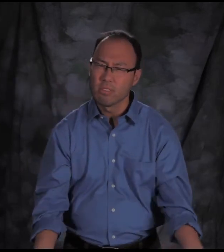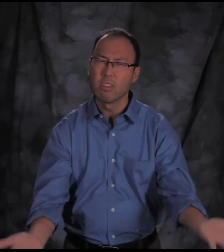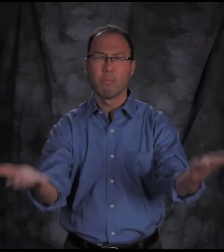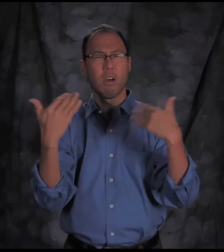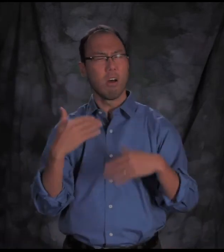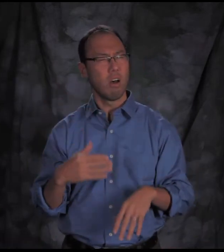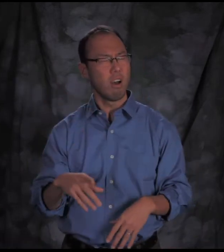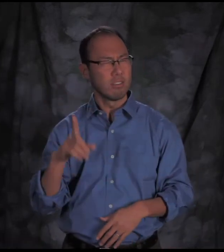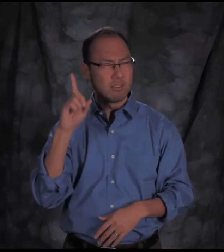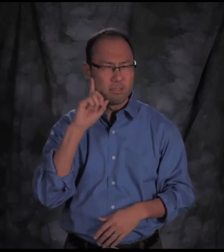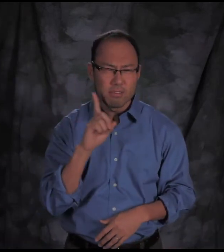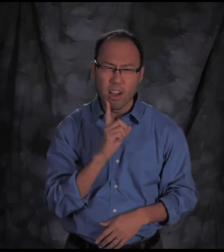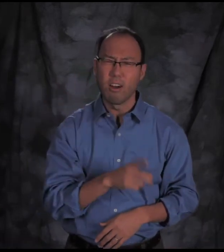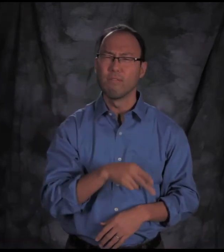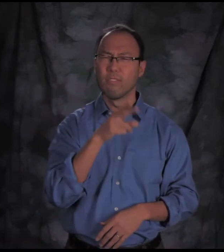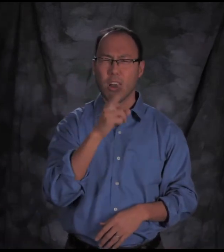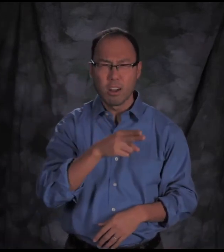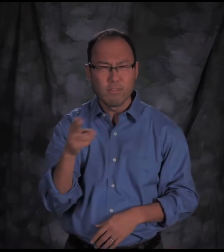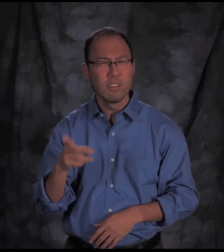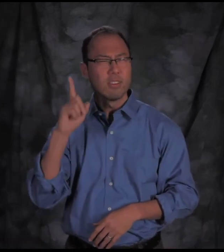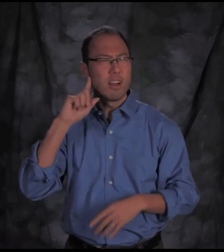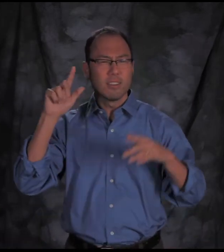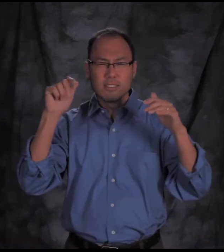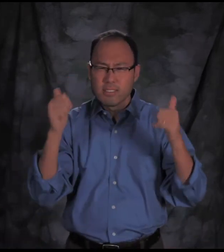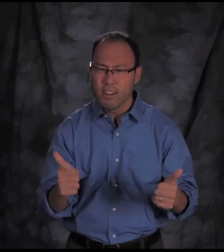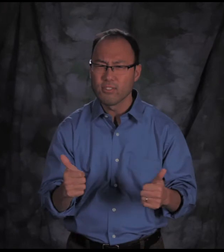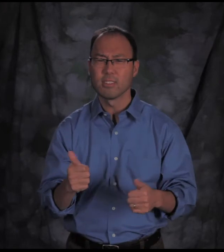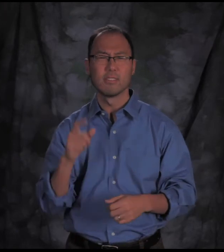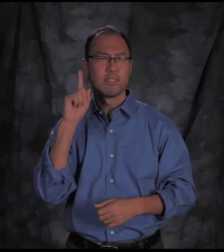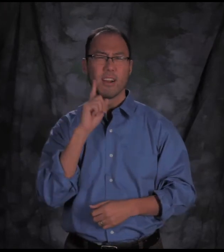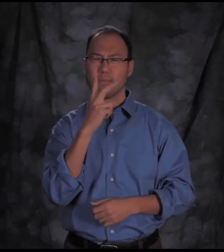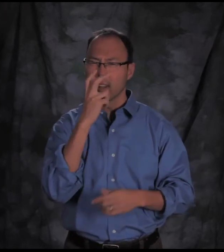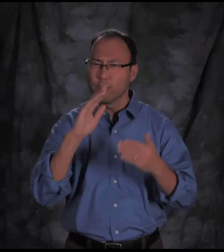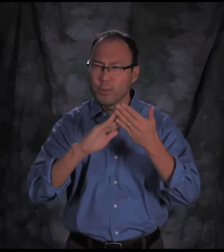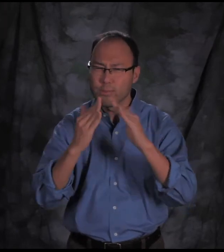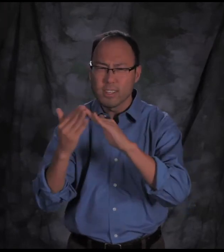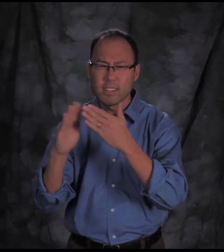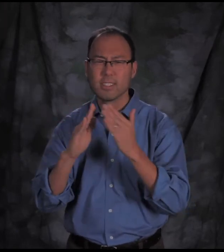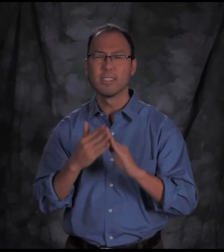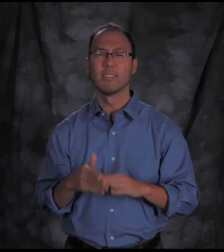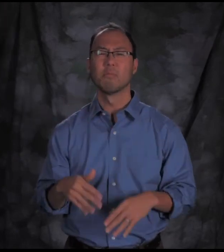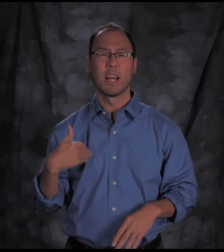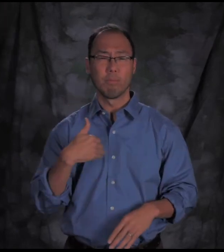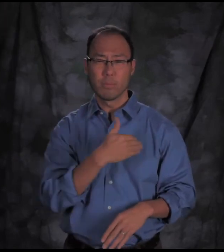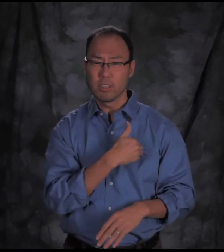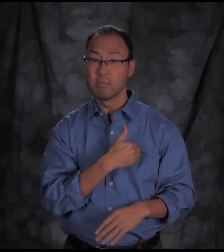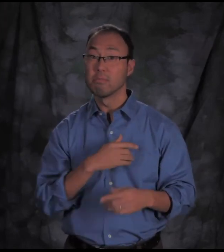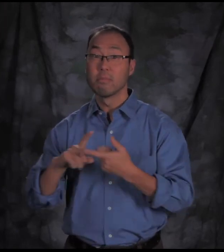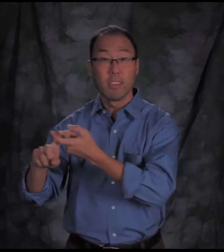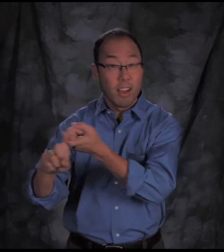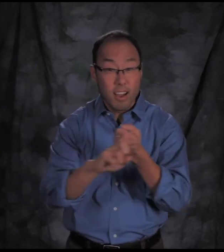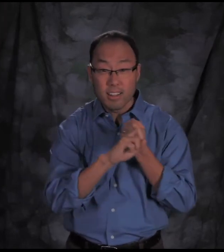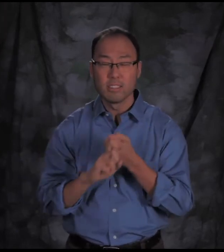Everyone’s welcome! Deaf, Hard of Hearing, Late-deafened, and DeafBlind community members,